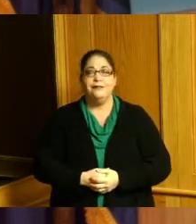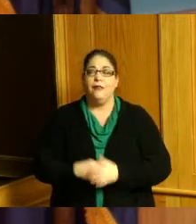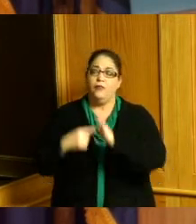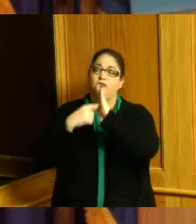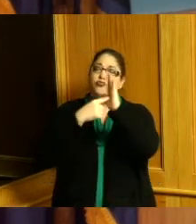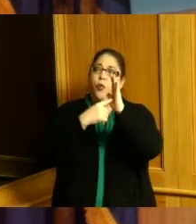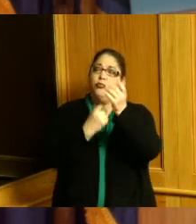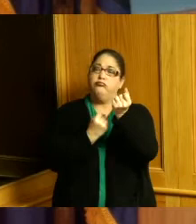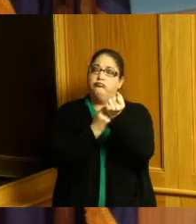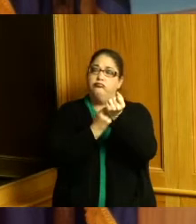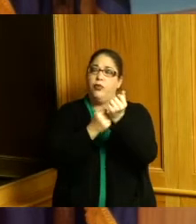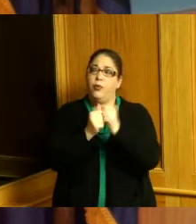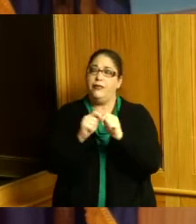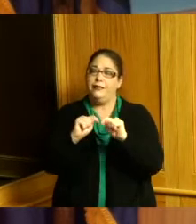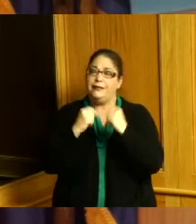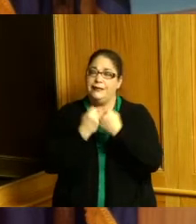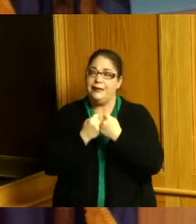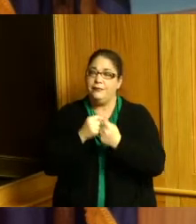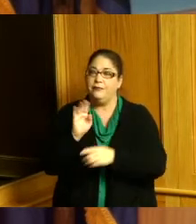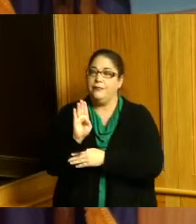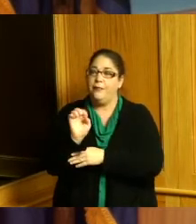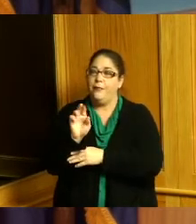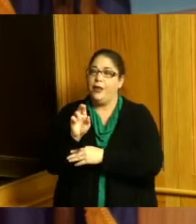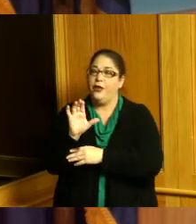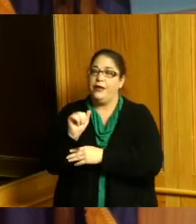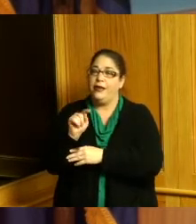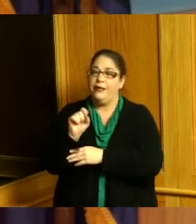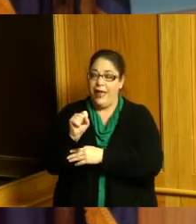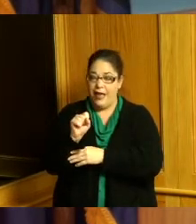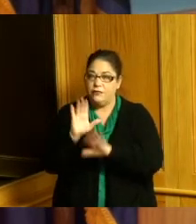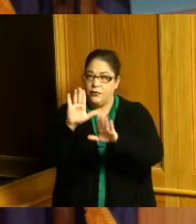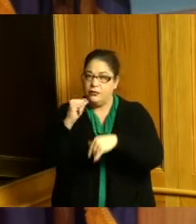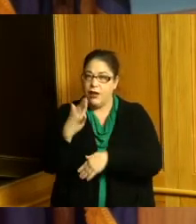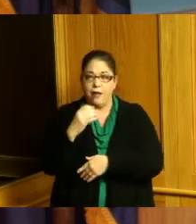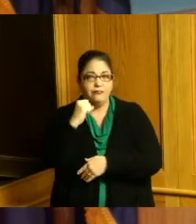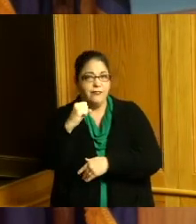and the Bearcats did a great job I want to tell the Bearcats football team we're proud of you